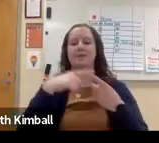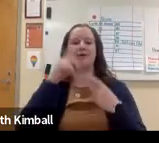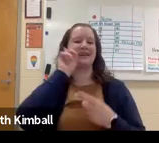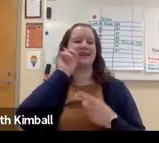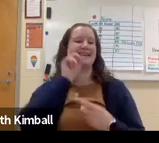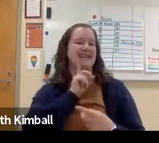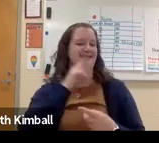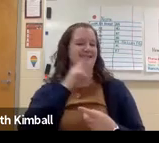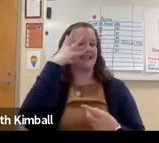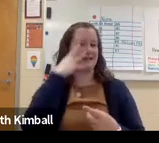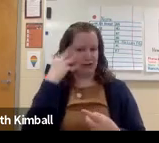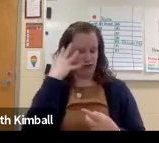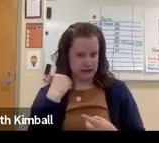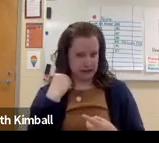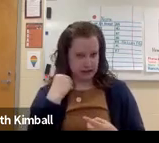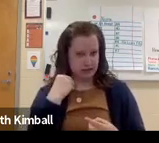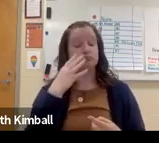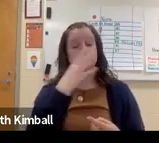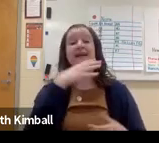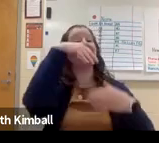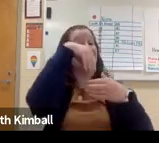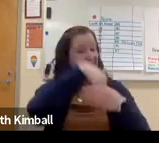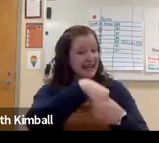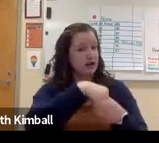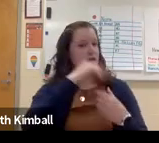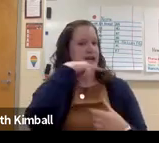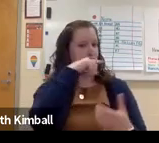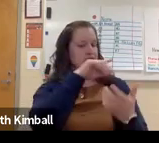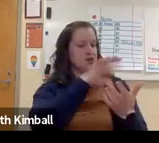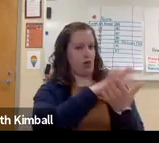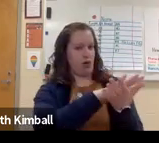Before I delve into computer science, I do want to talk a bit about the deaf experience